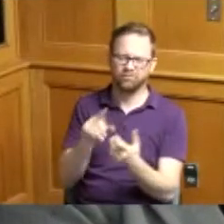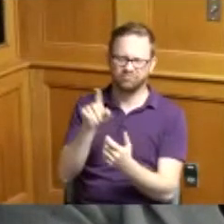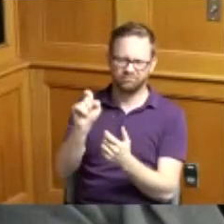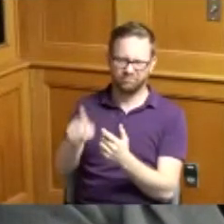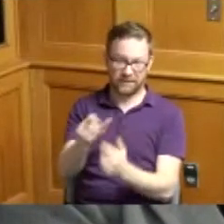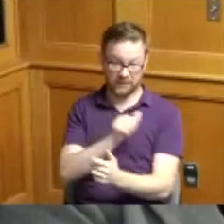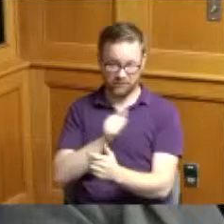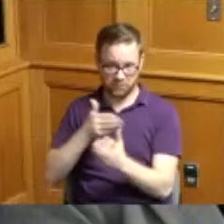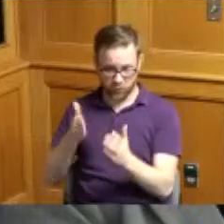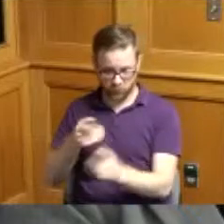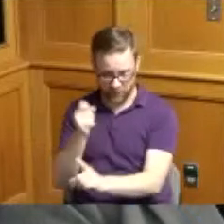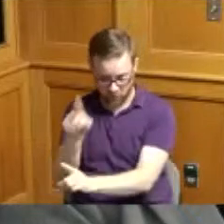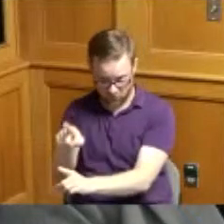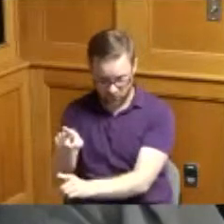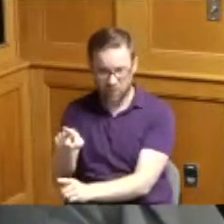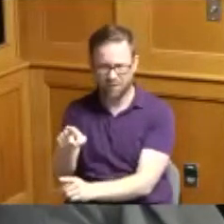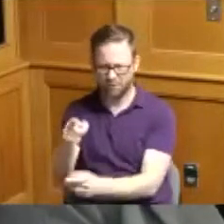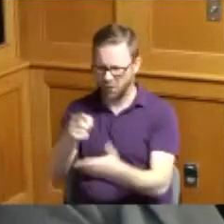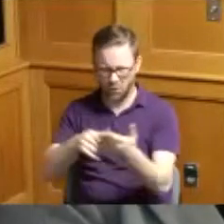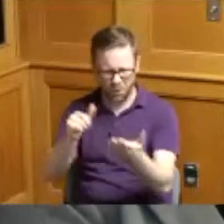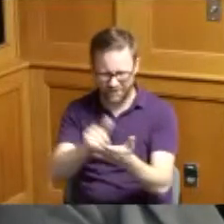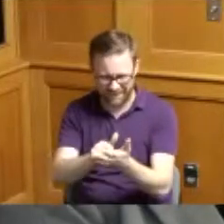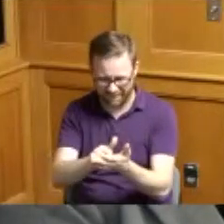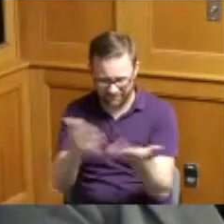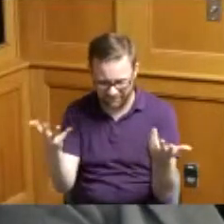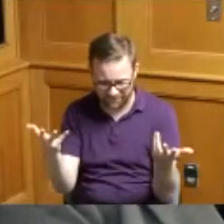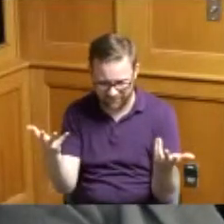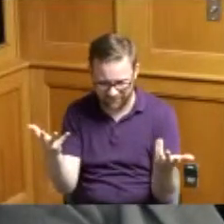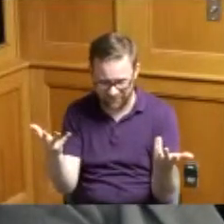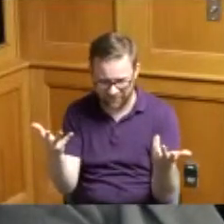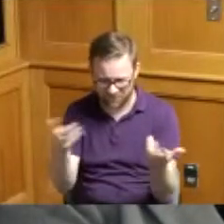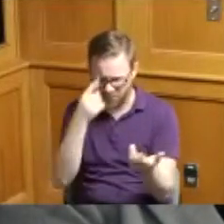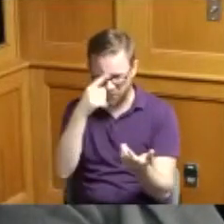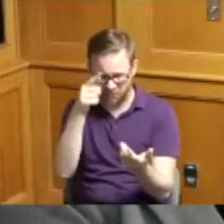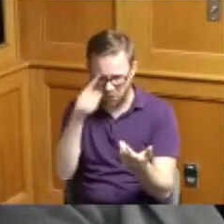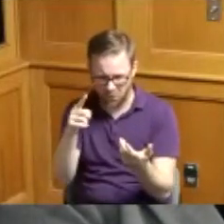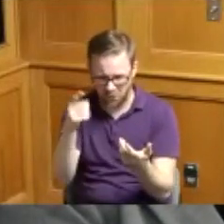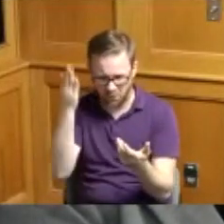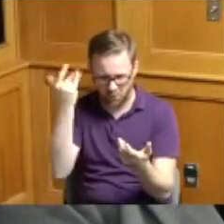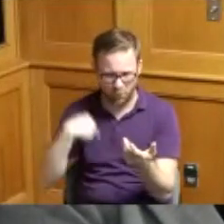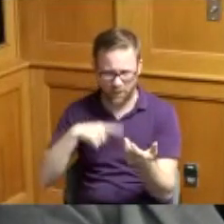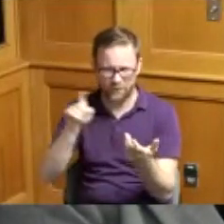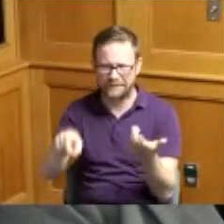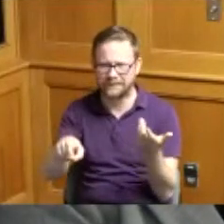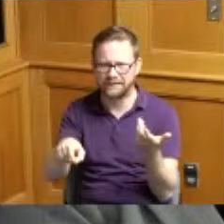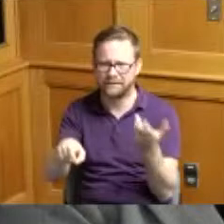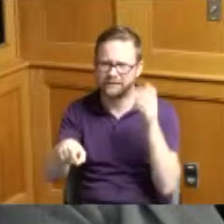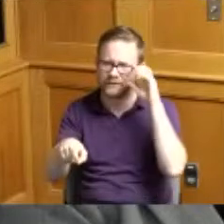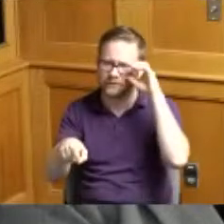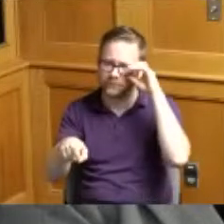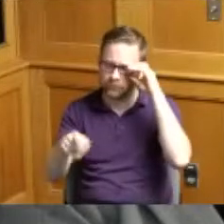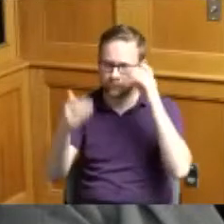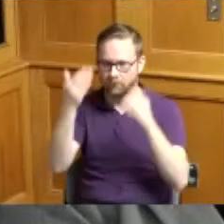Administrator what what is this and and and why do we need it is it you know I know we're seeing this